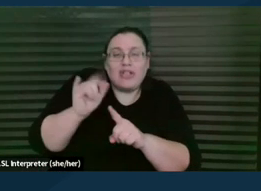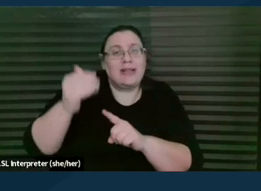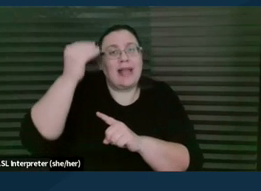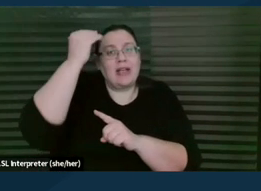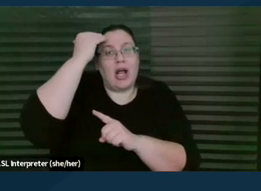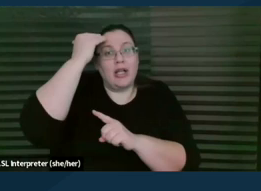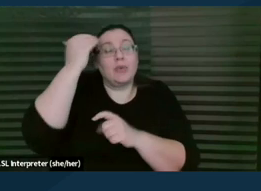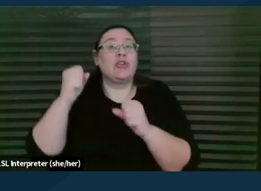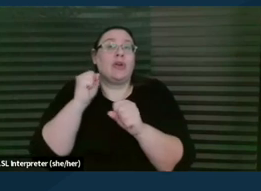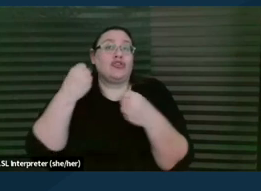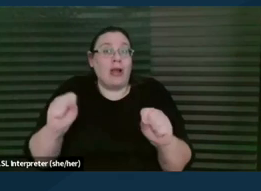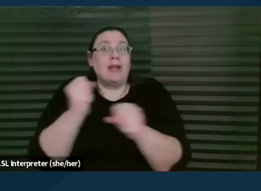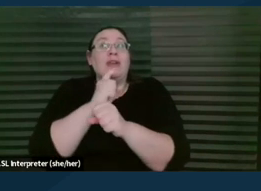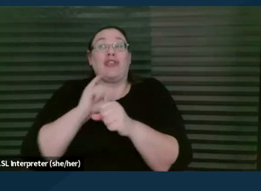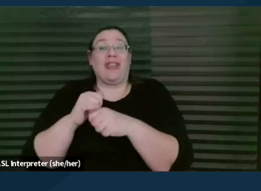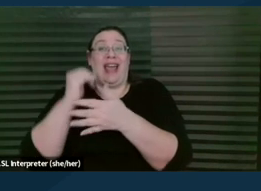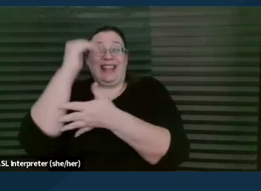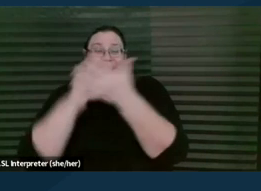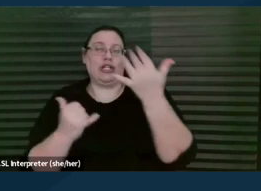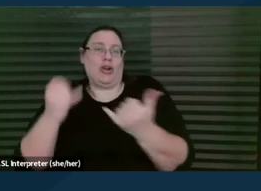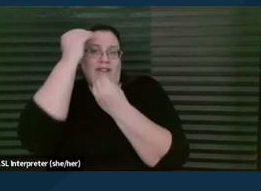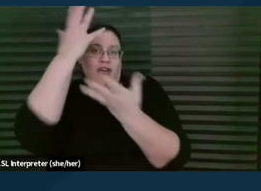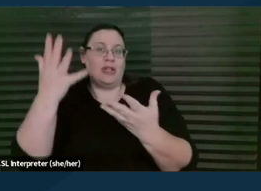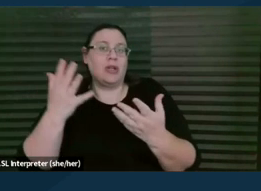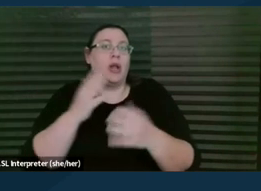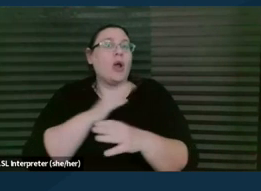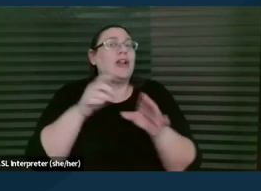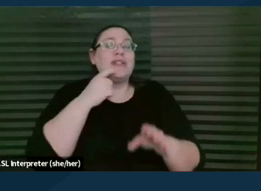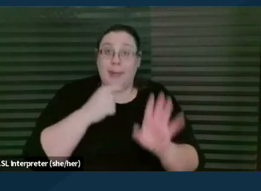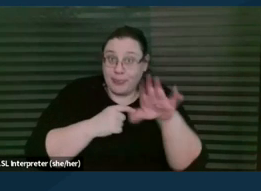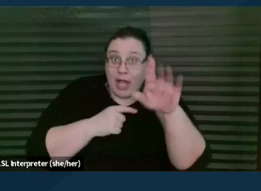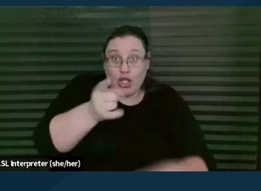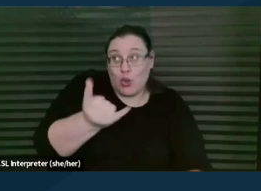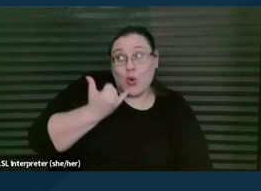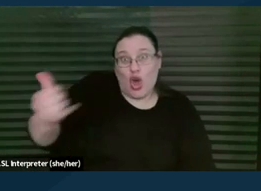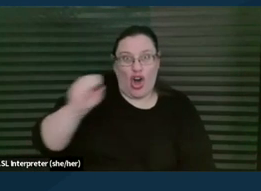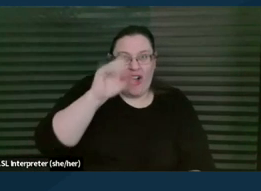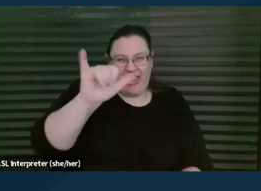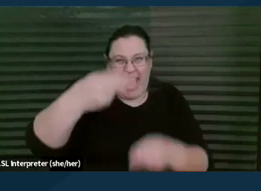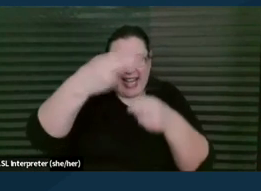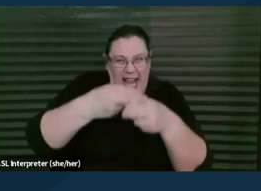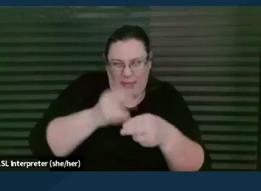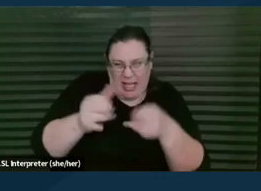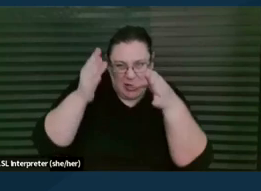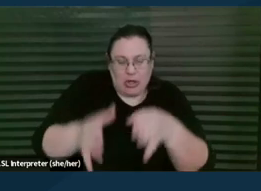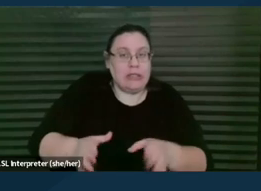We don't say, "Be sure you call X, Y, and Z attorney 'cause they're the person for you," because then we appear to be like, you know,